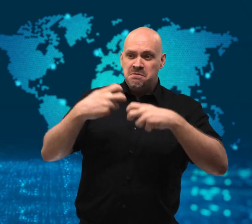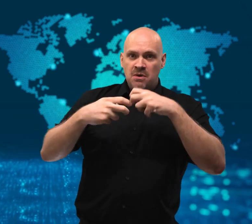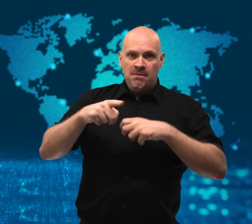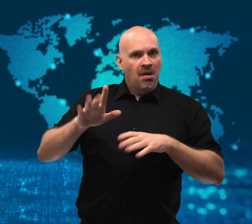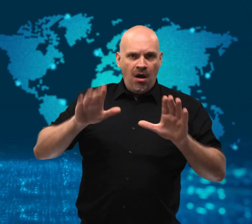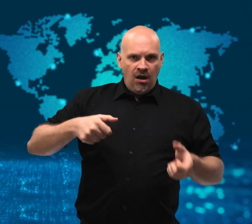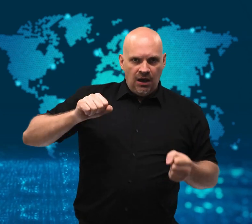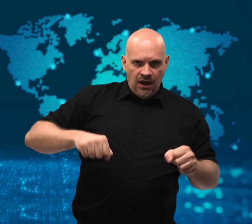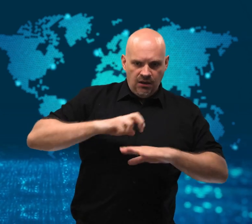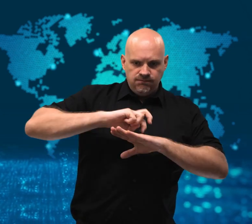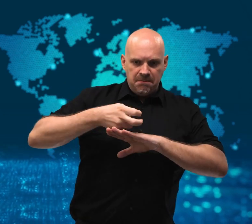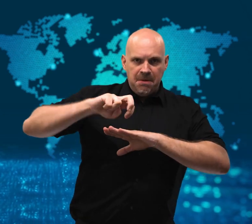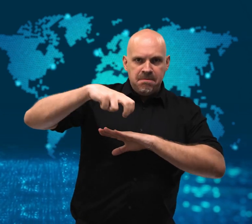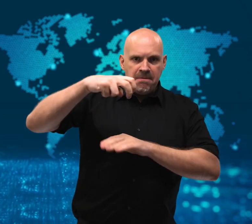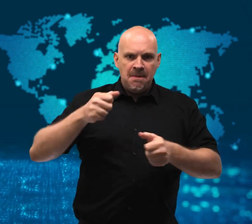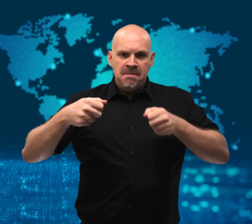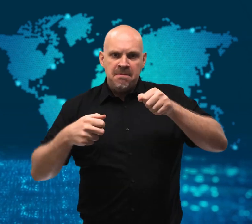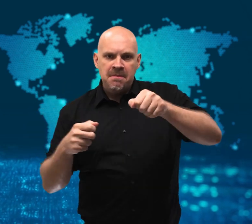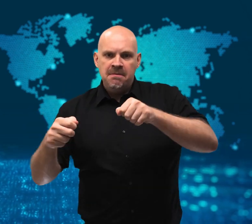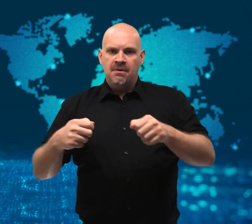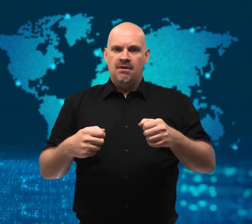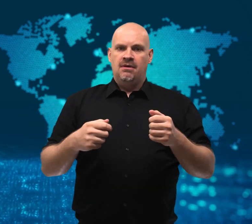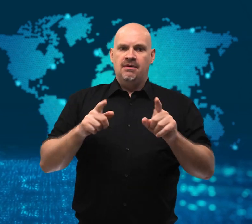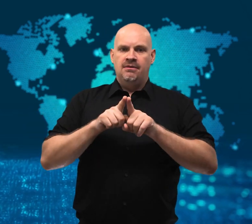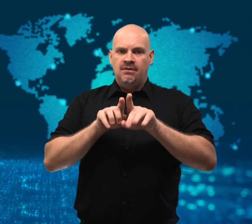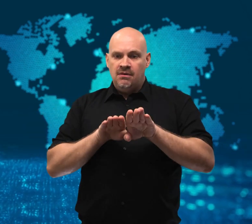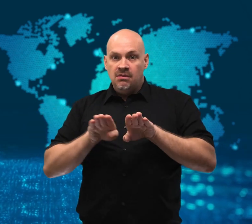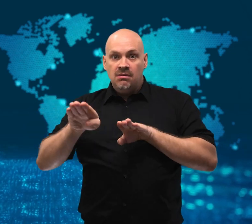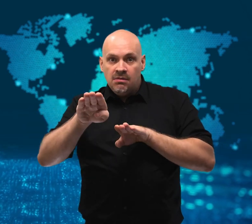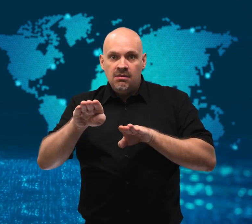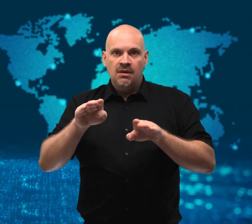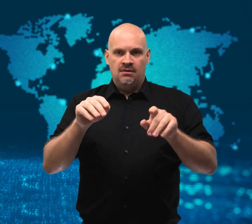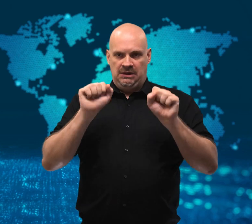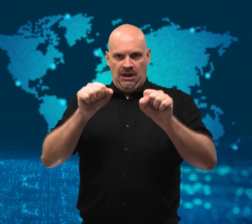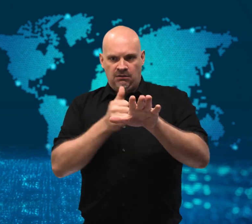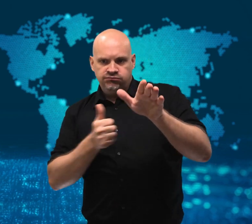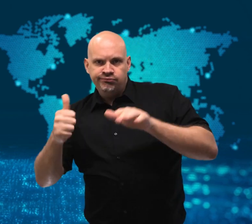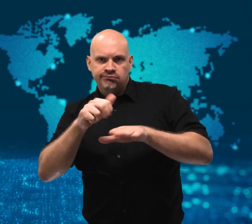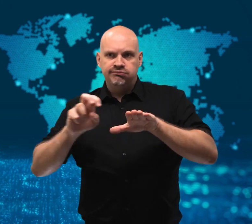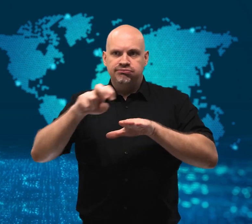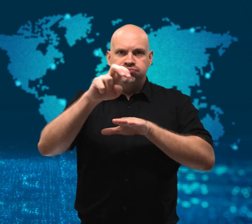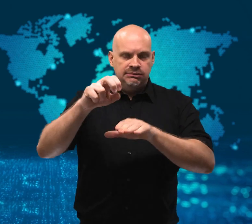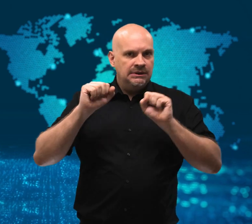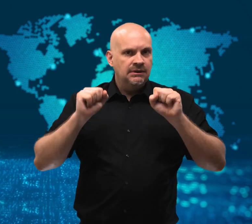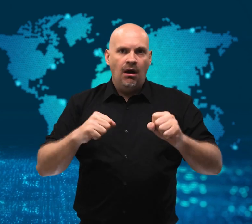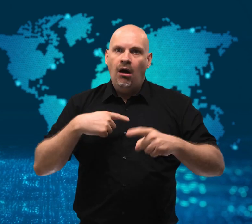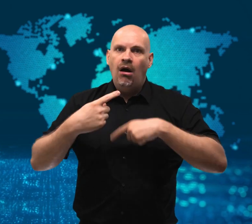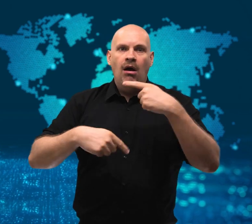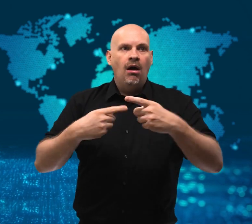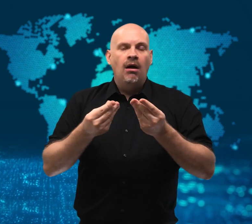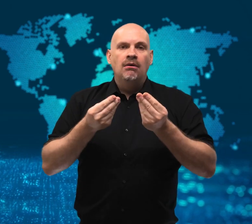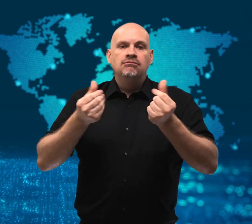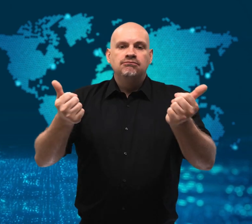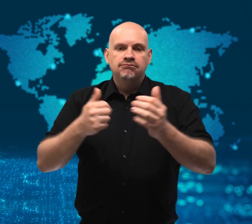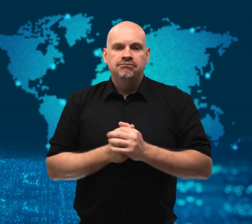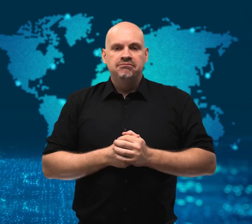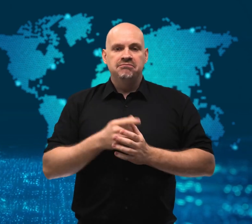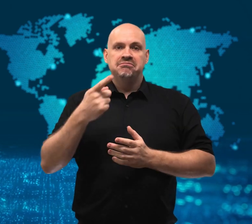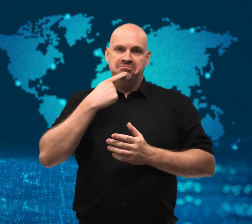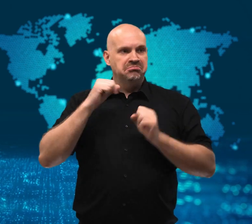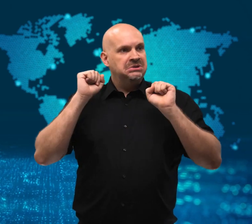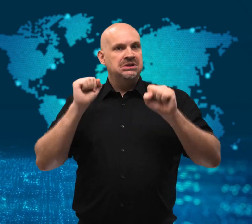He does not have to rely on wheelchair ramps and is